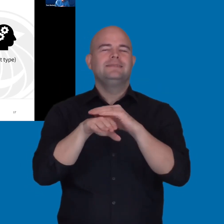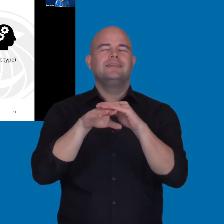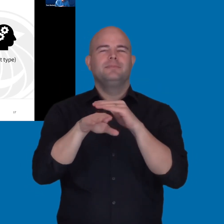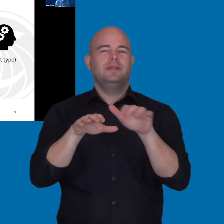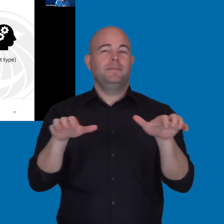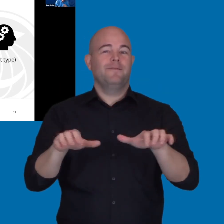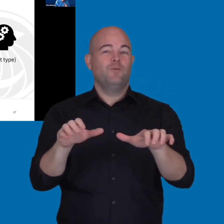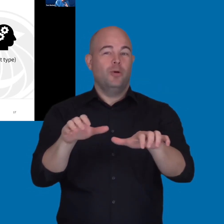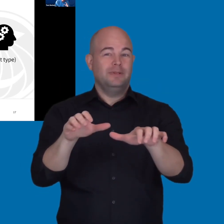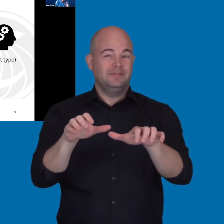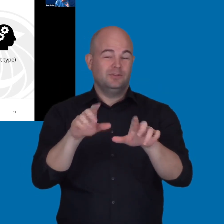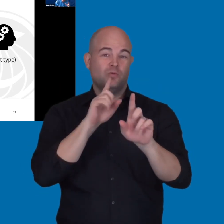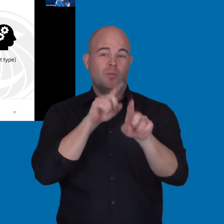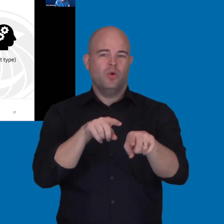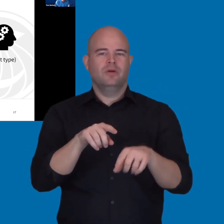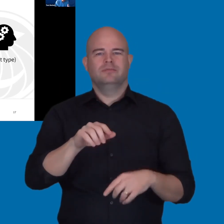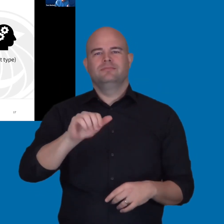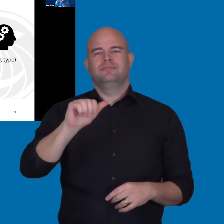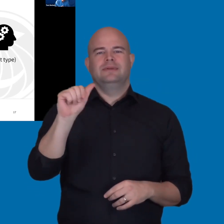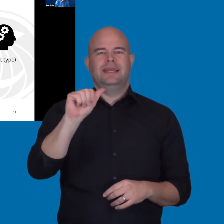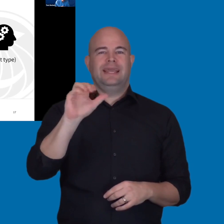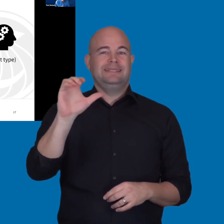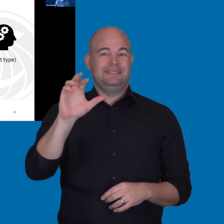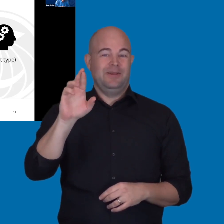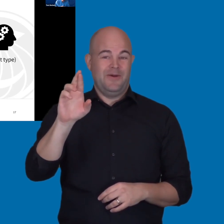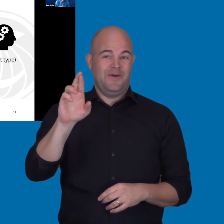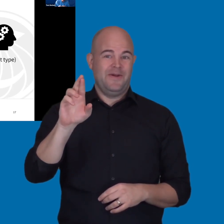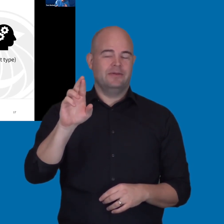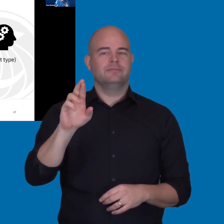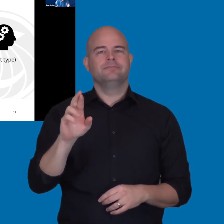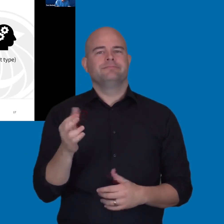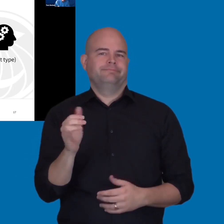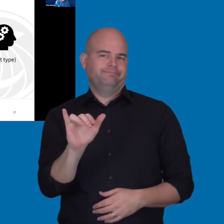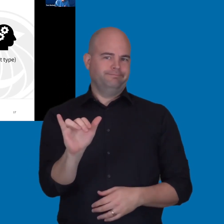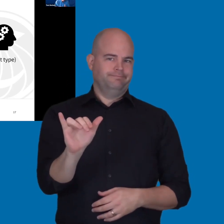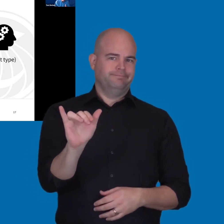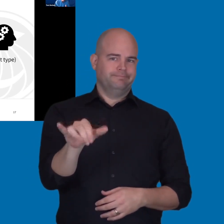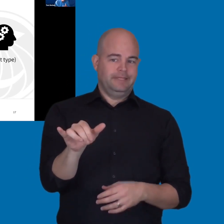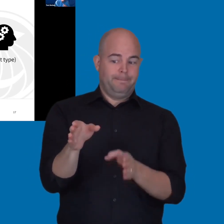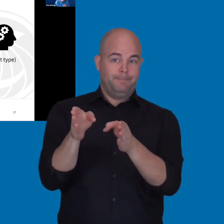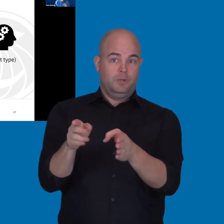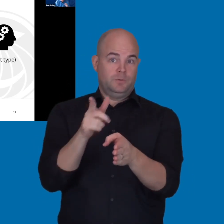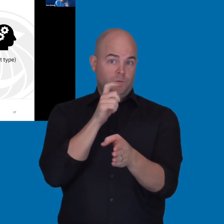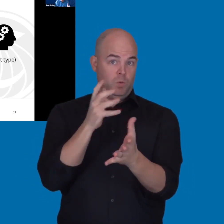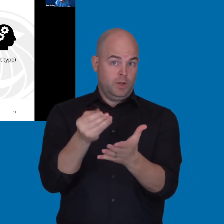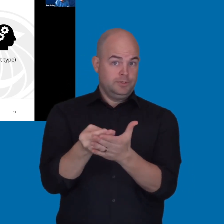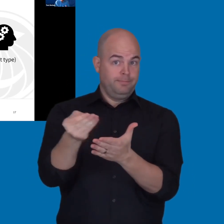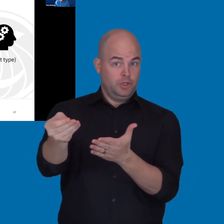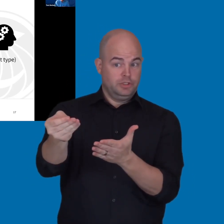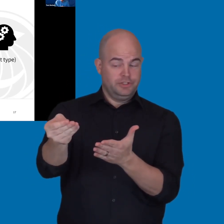So, at this step, the person that wants to make the purchase should be asking the vendor